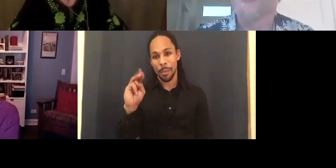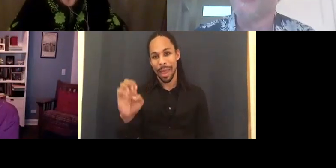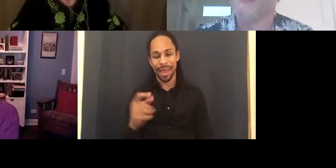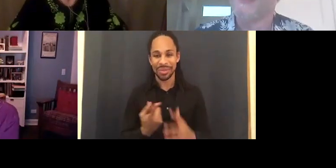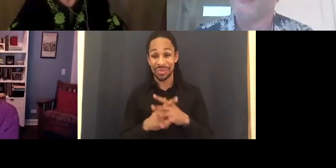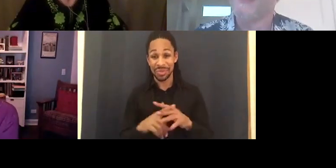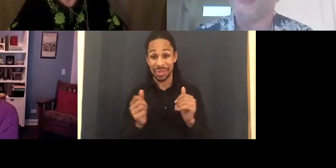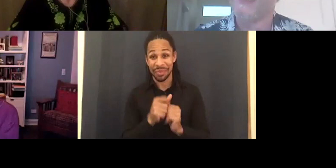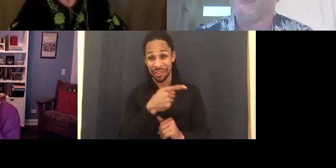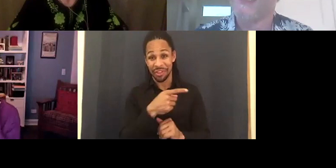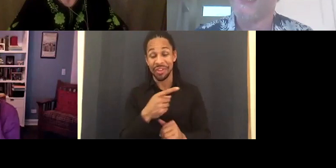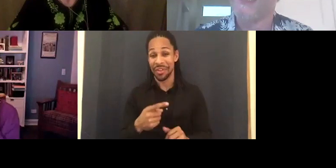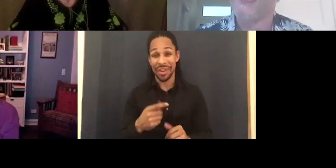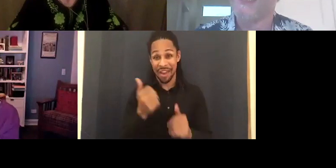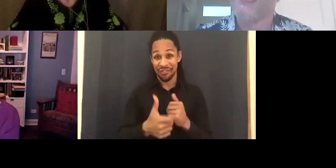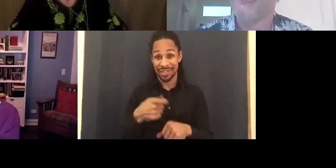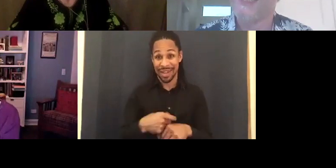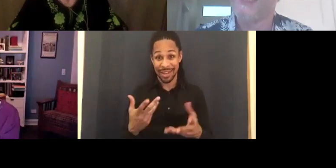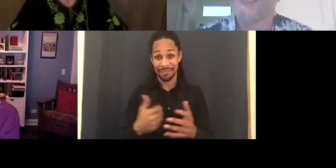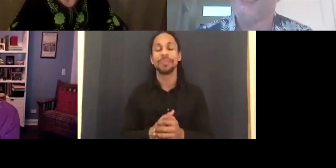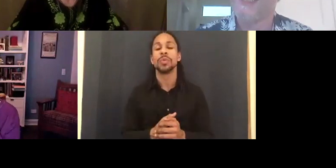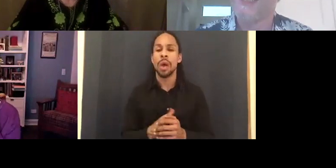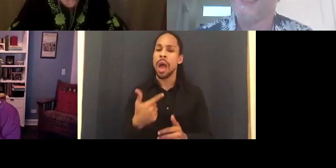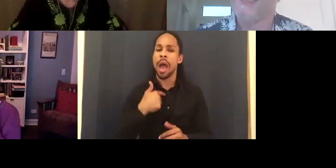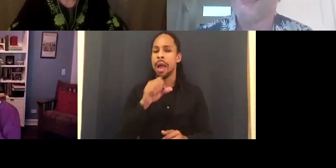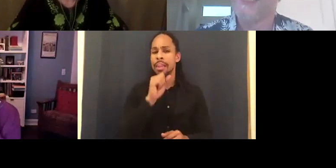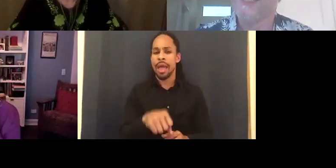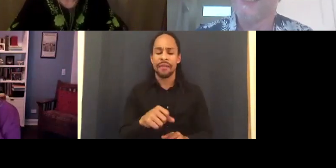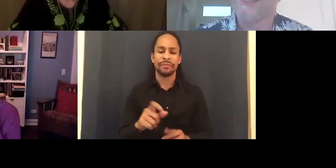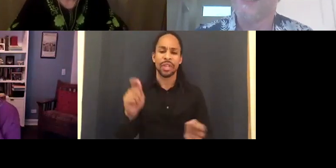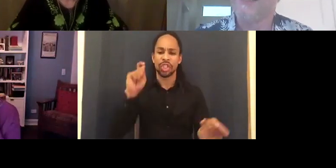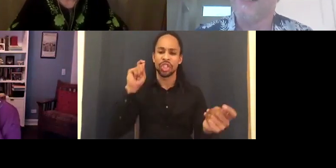I love Chained For Life. I really enjoyed that a lot.